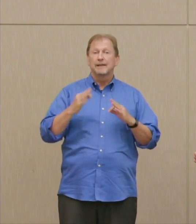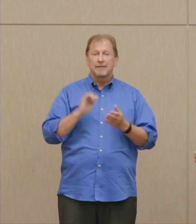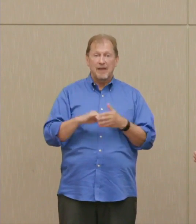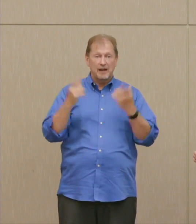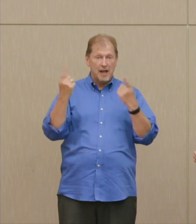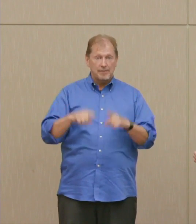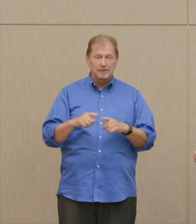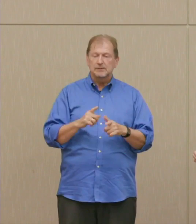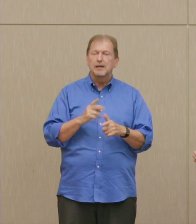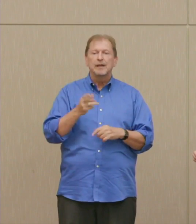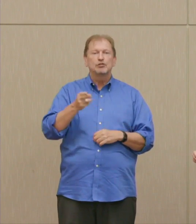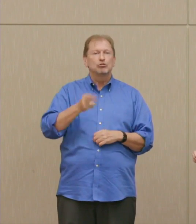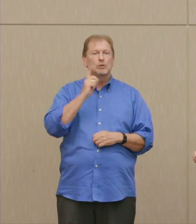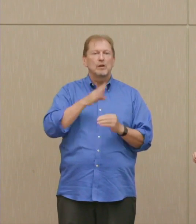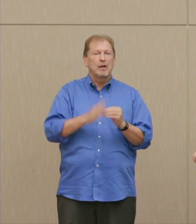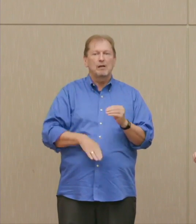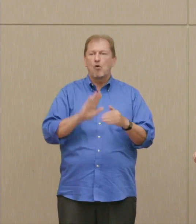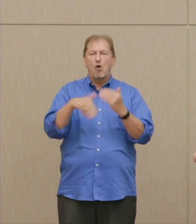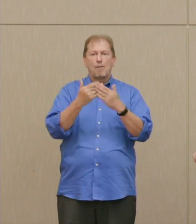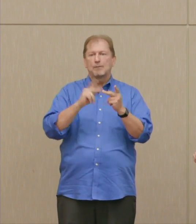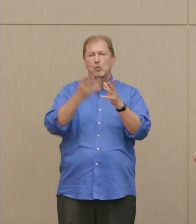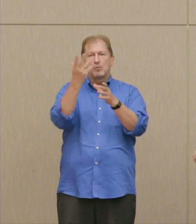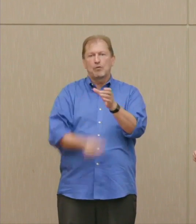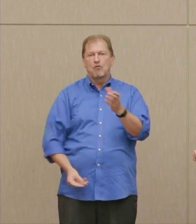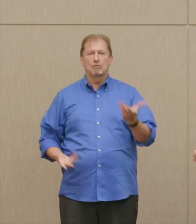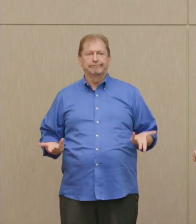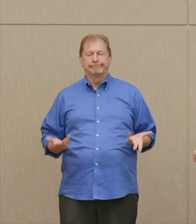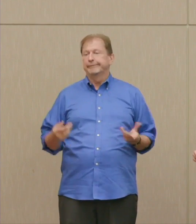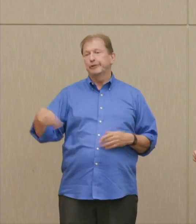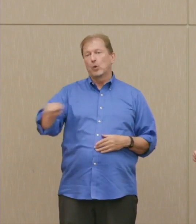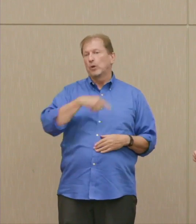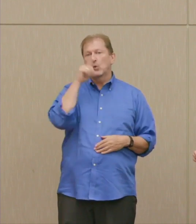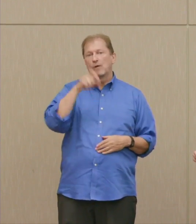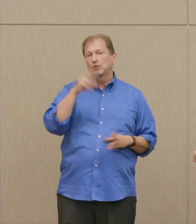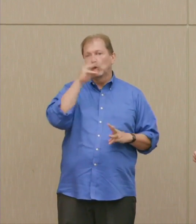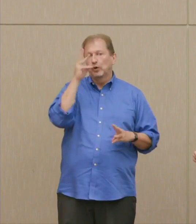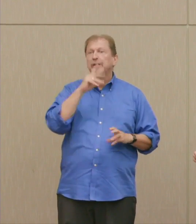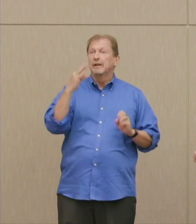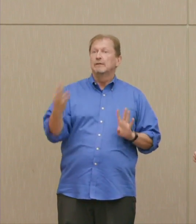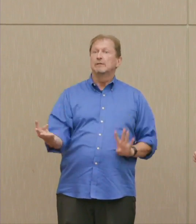history ends, pretty much, so they don't have to worry about accountability.